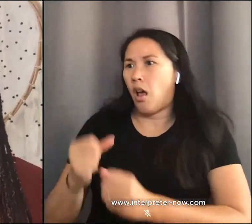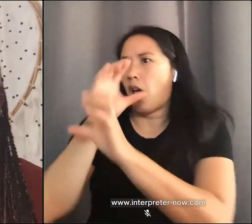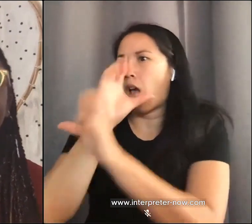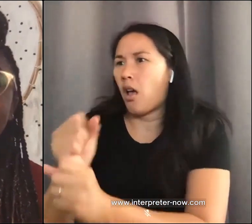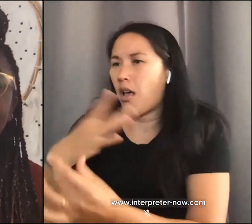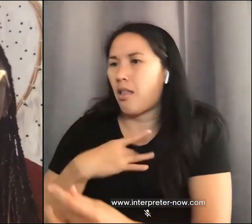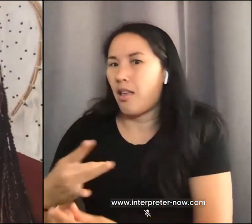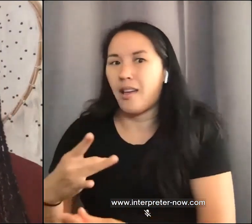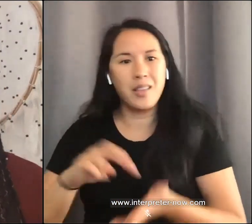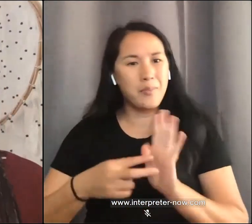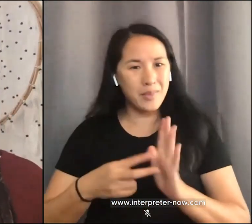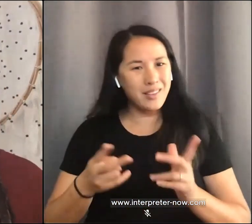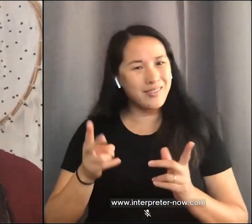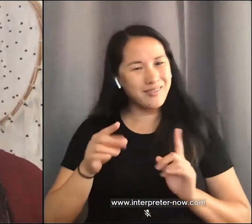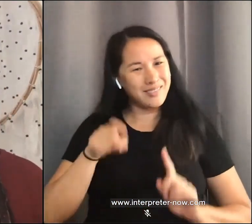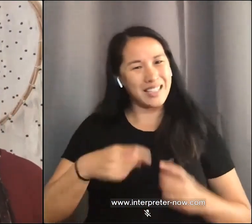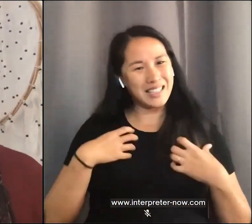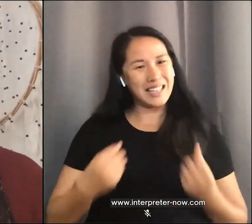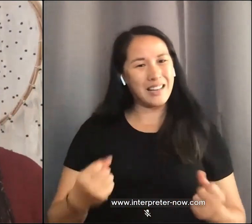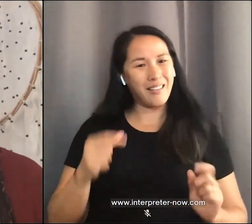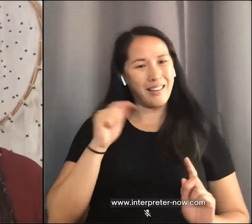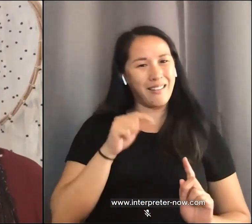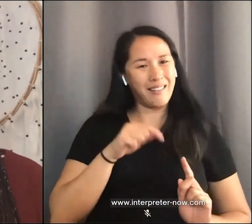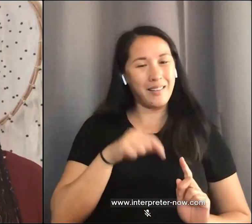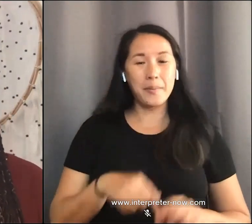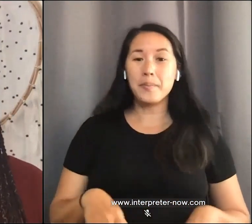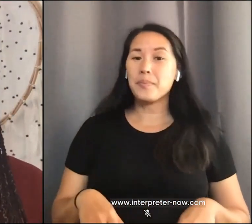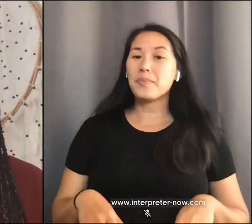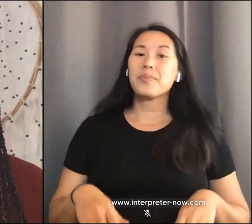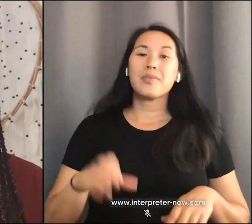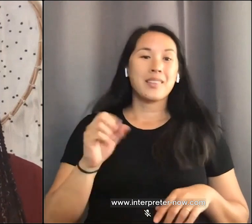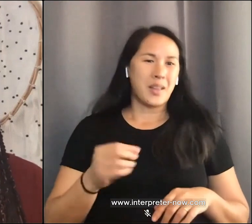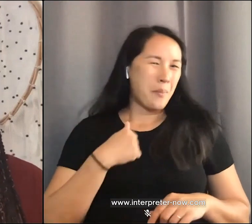in your life are Forel characters. Considering my Literature degree, I like to bring up Dr.